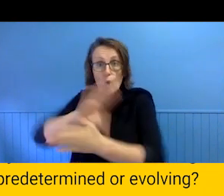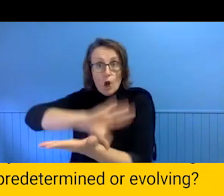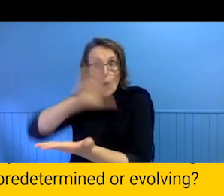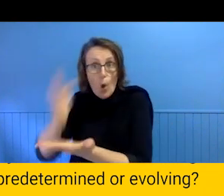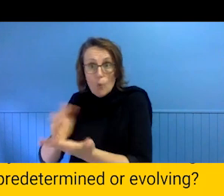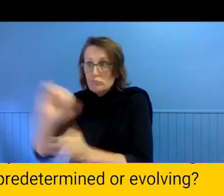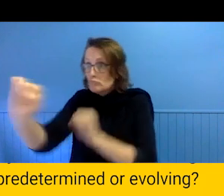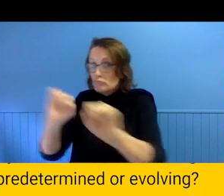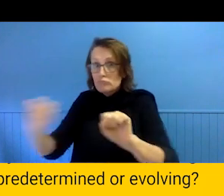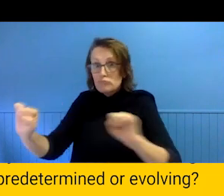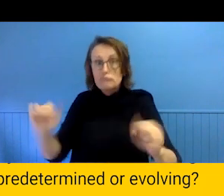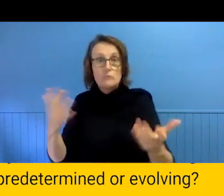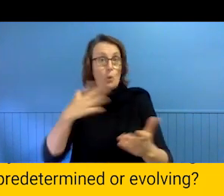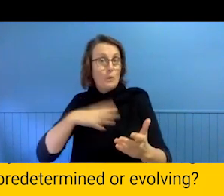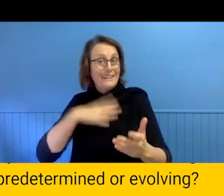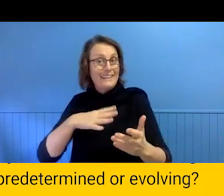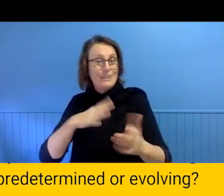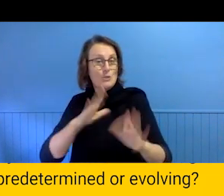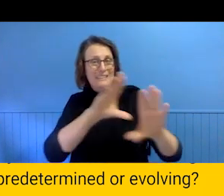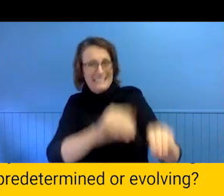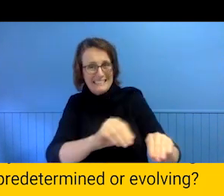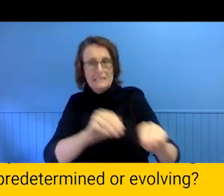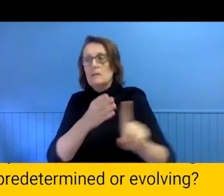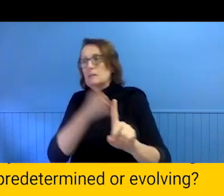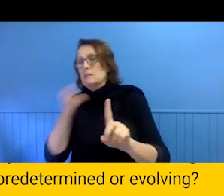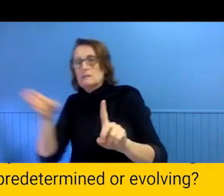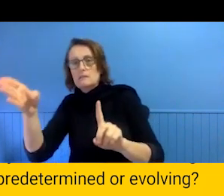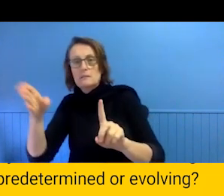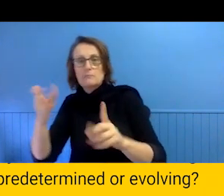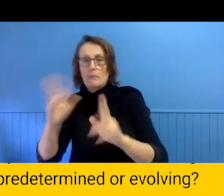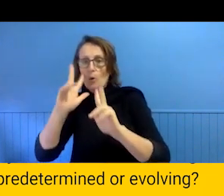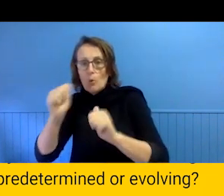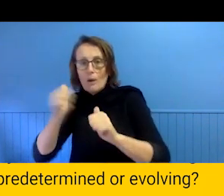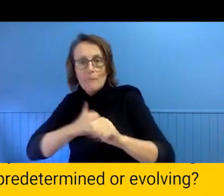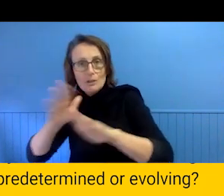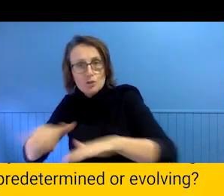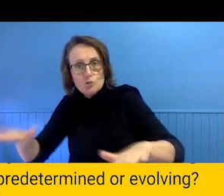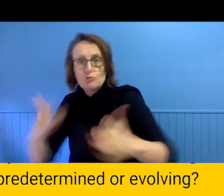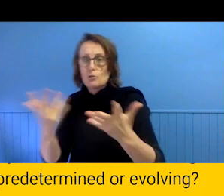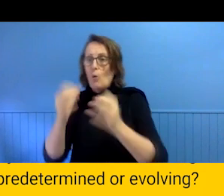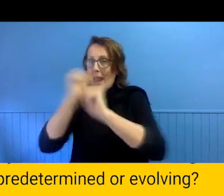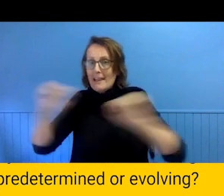the working day for things outside of a project? Like childcare or exercise? Or other work?